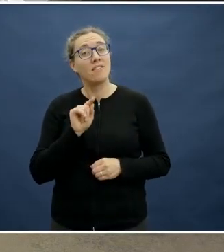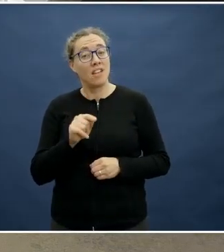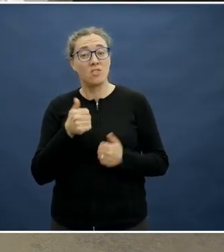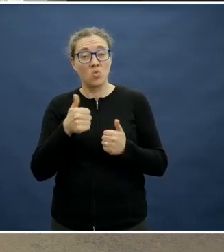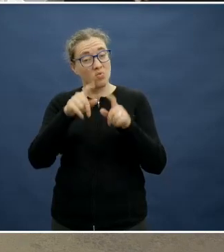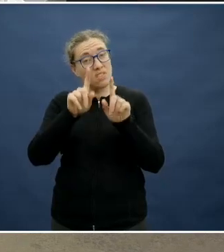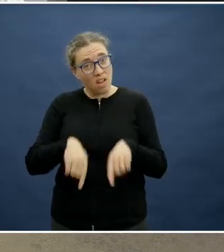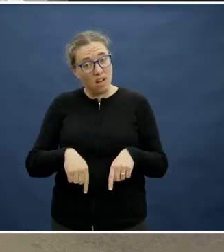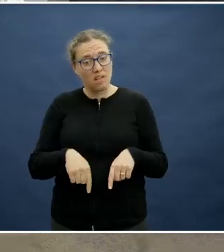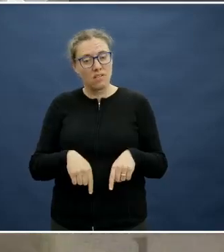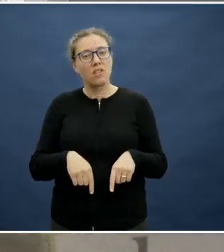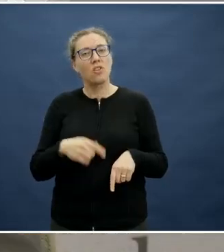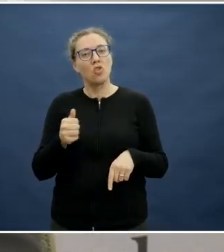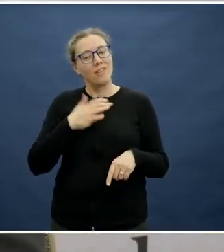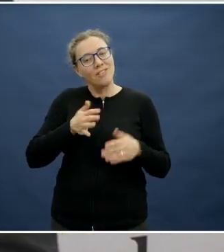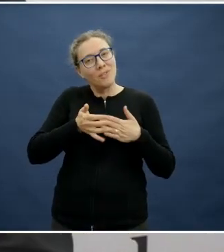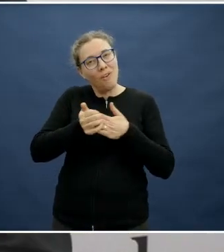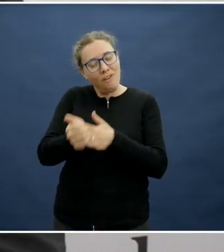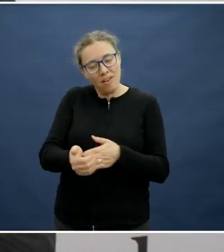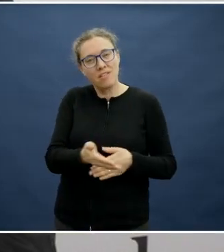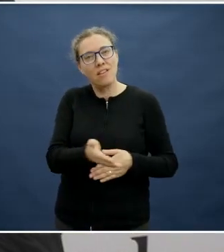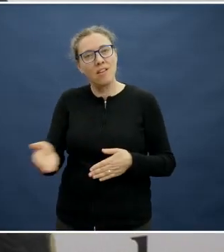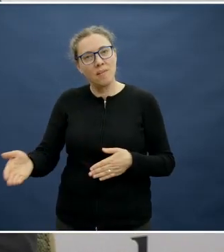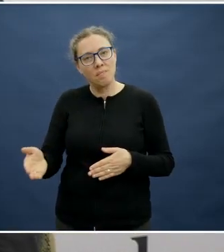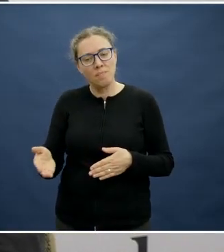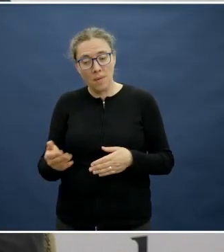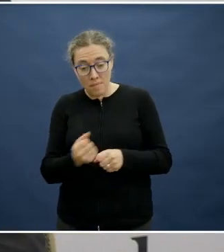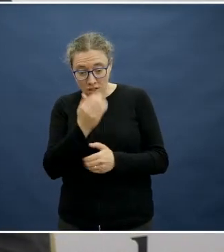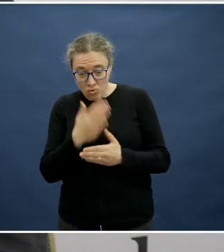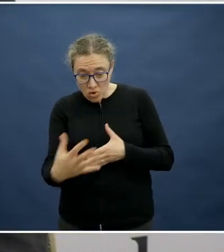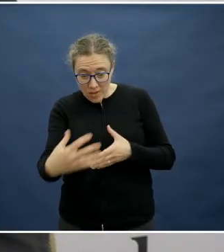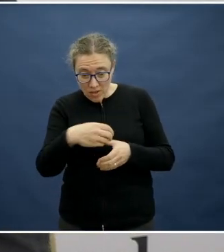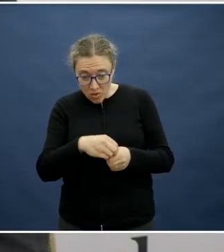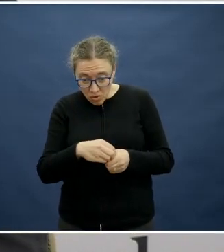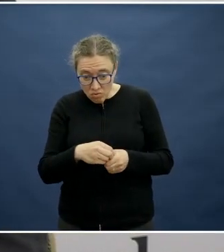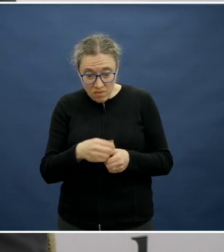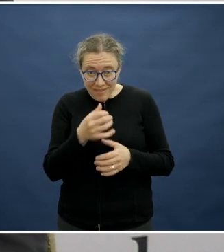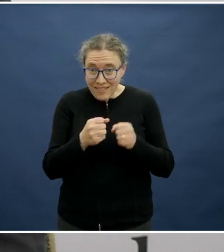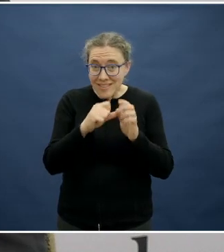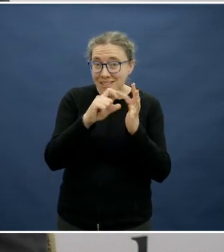I think the guidance needs to come from the parent or older person to begin with and possibly also maybe a little checklist. A little printed checklist.